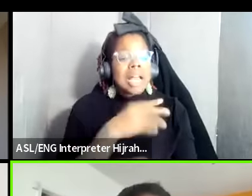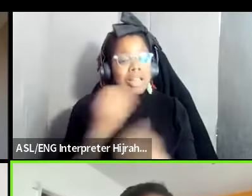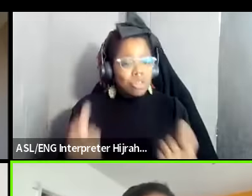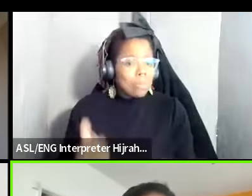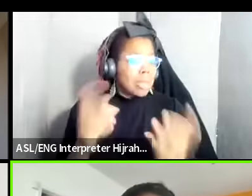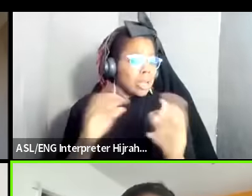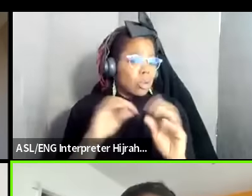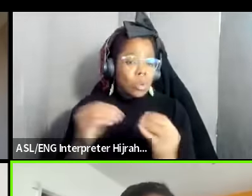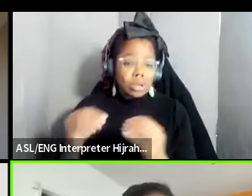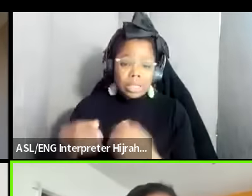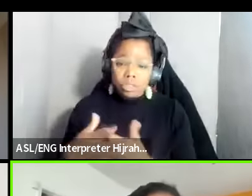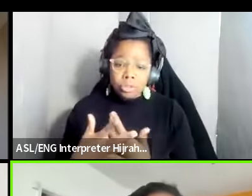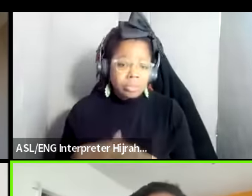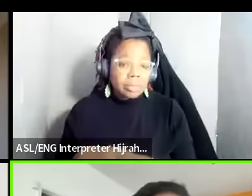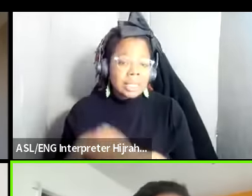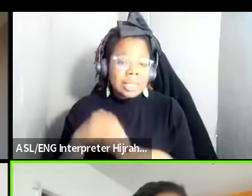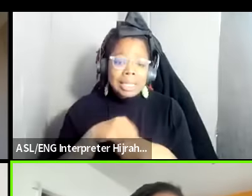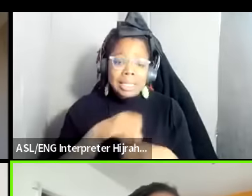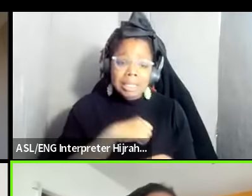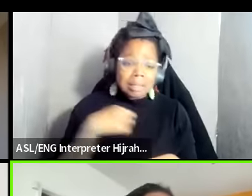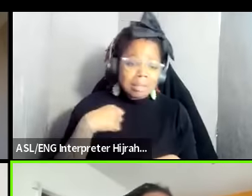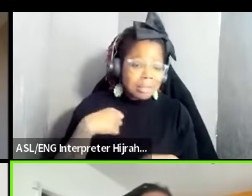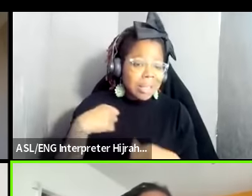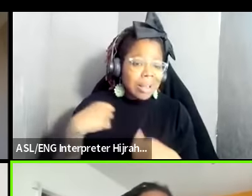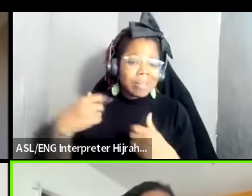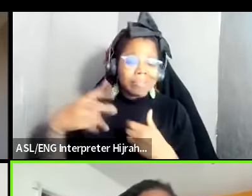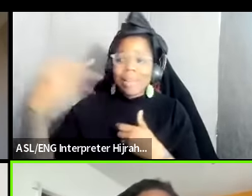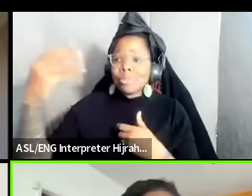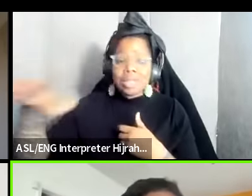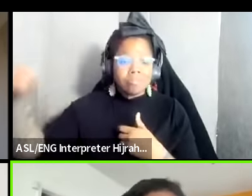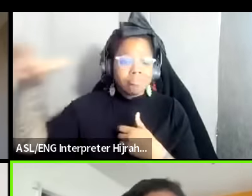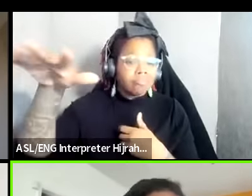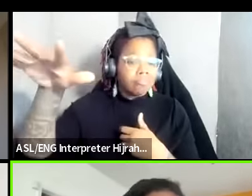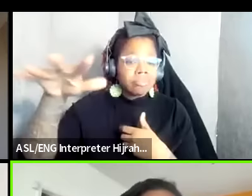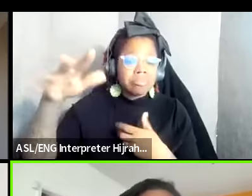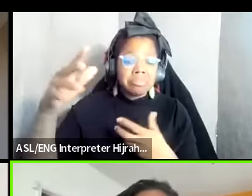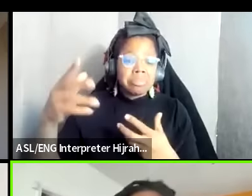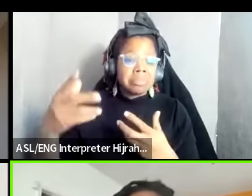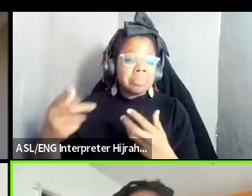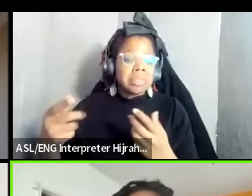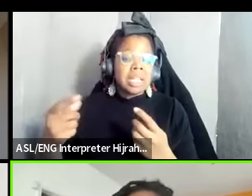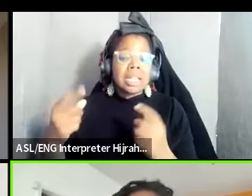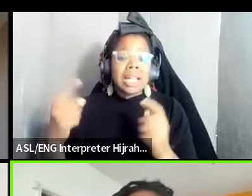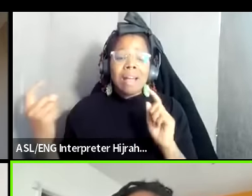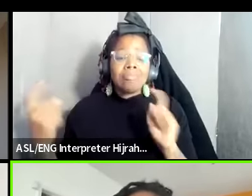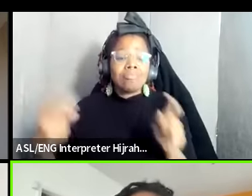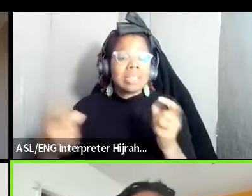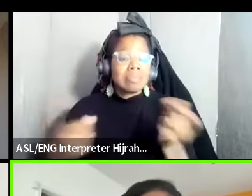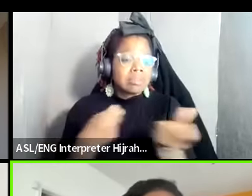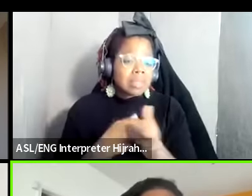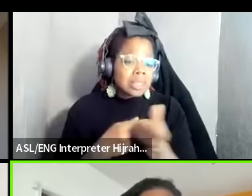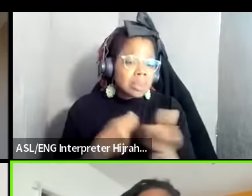you know inside of Atlanta and outside that have you know given and supported um and contributed to